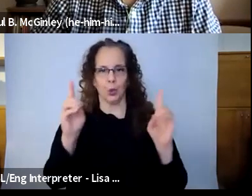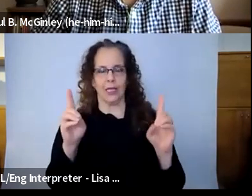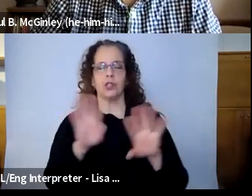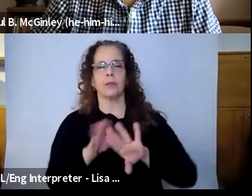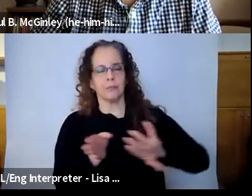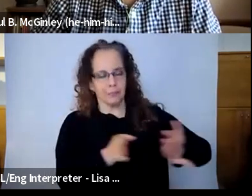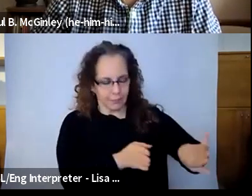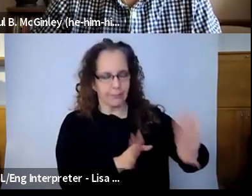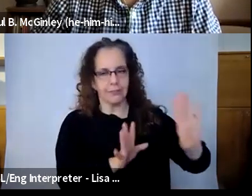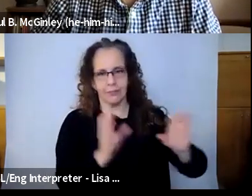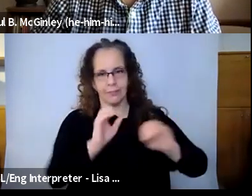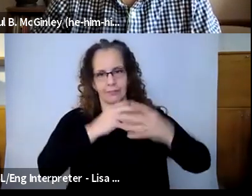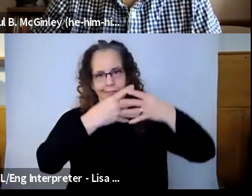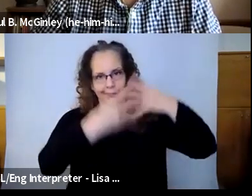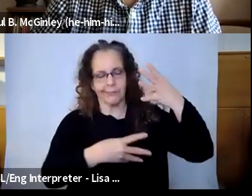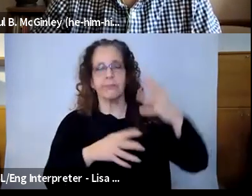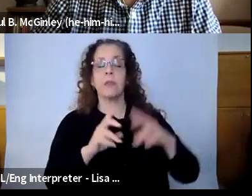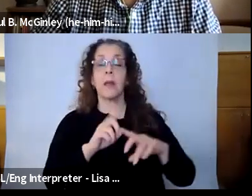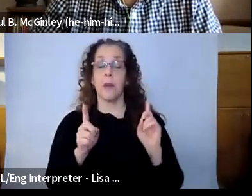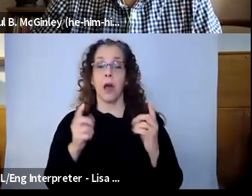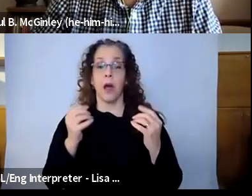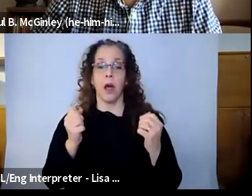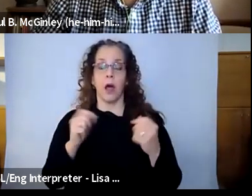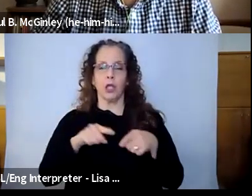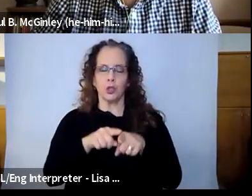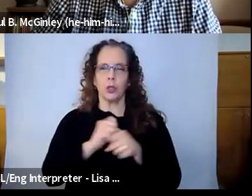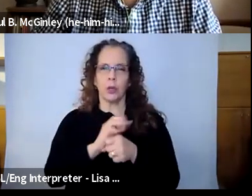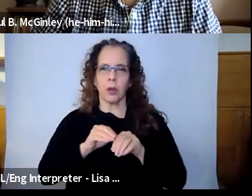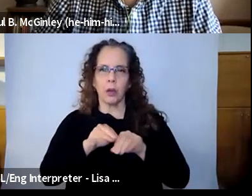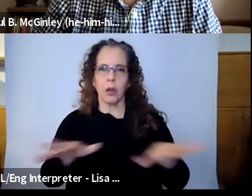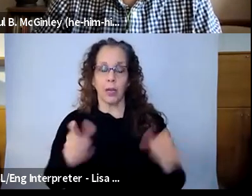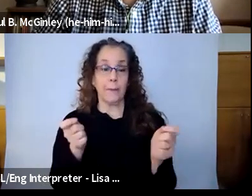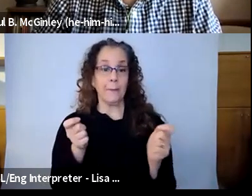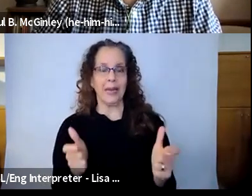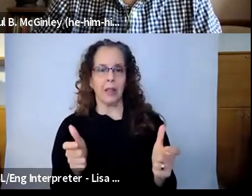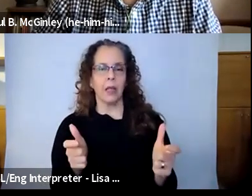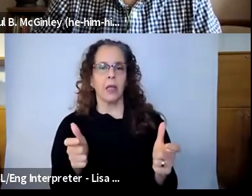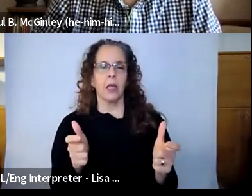when we started surveying our communities and the students that we were working with, and certainly our partner teachers,